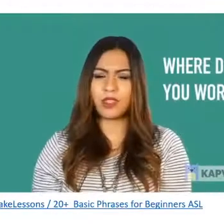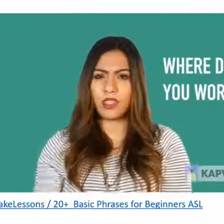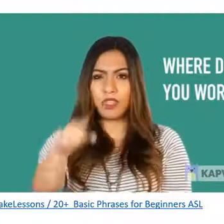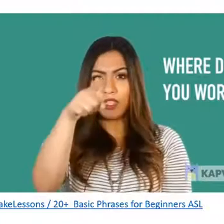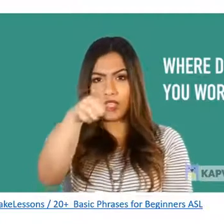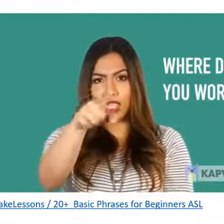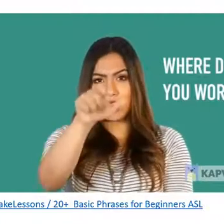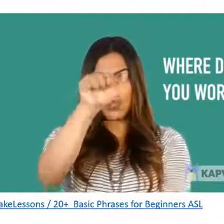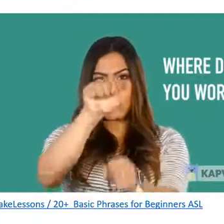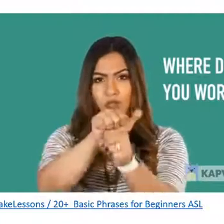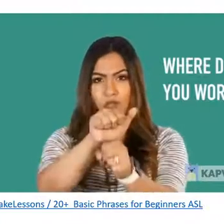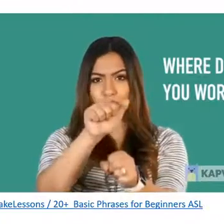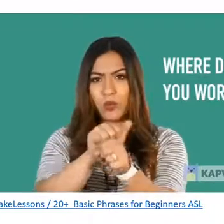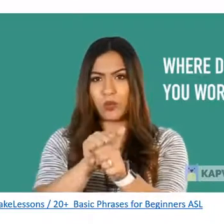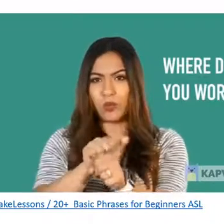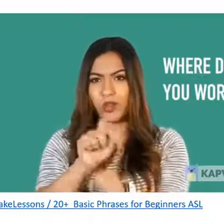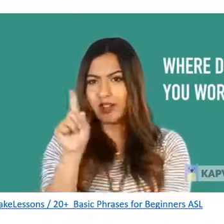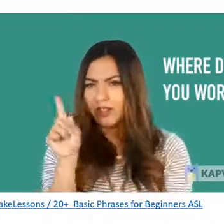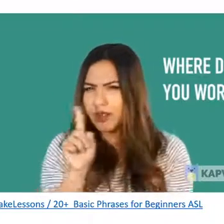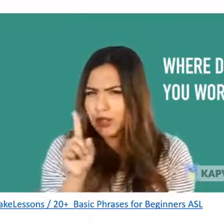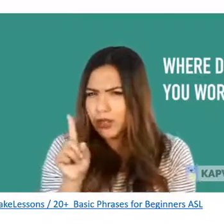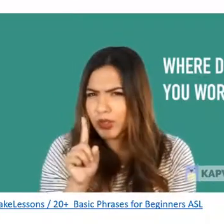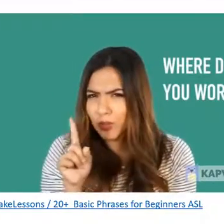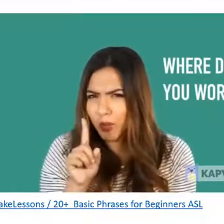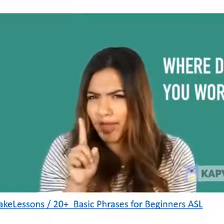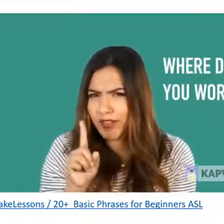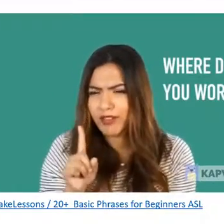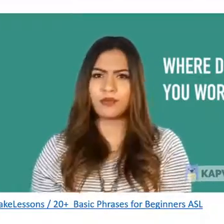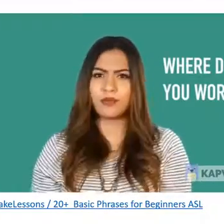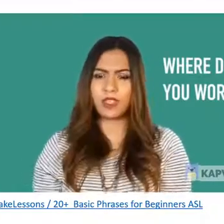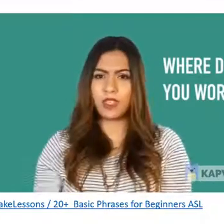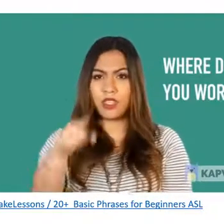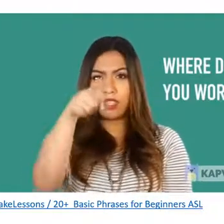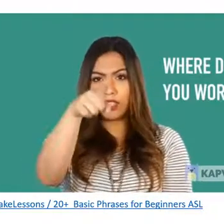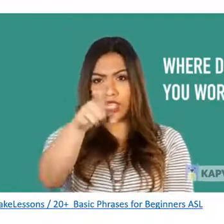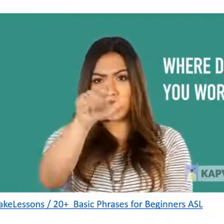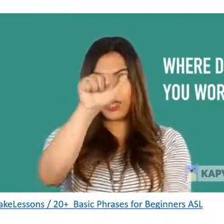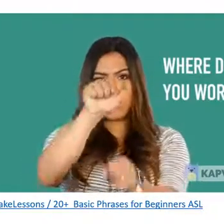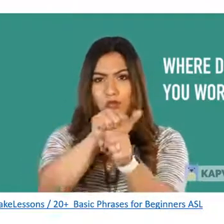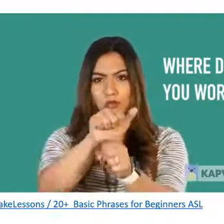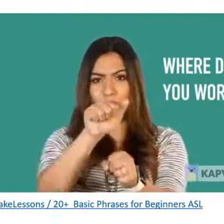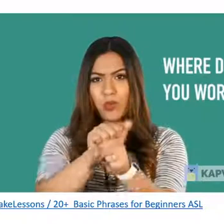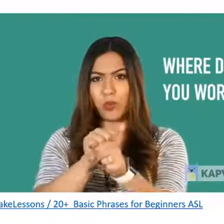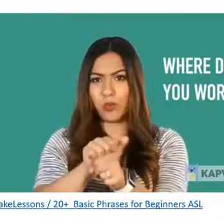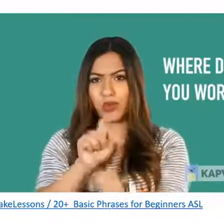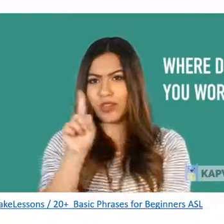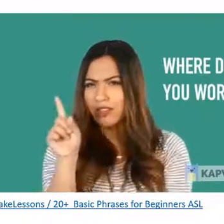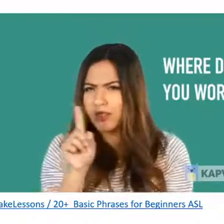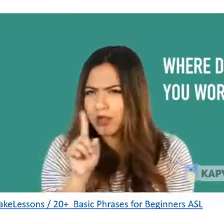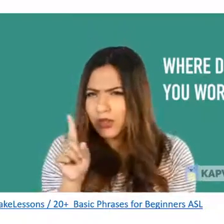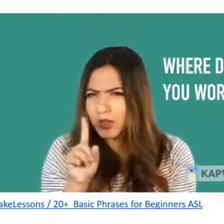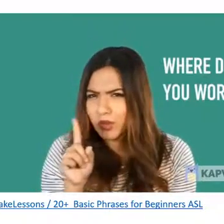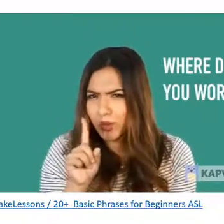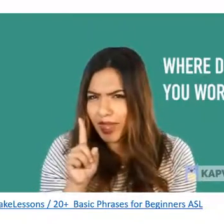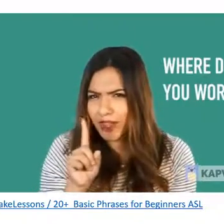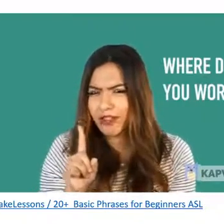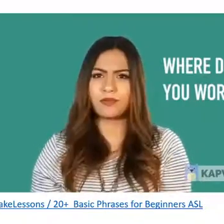right there are overwhelming similarities between the two modalities between spoken and